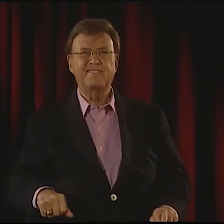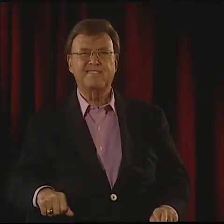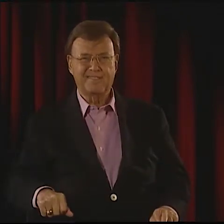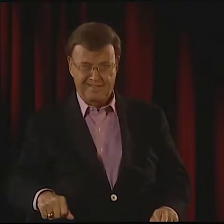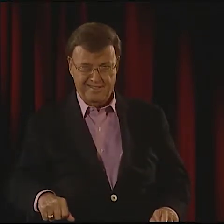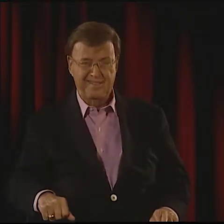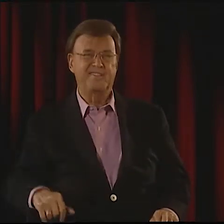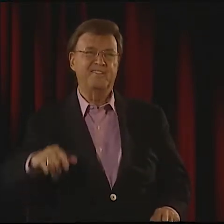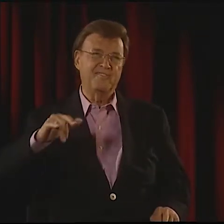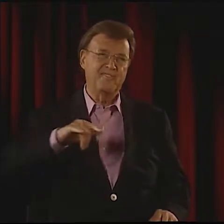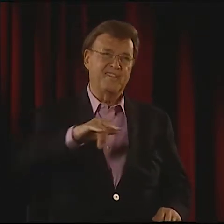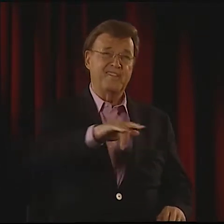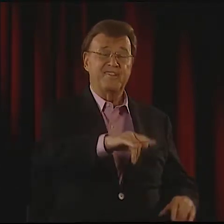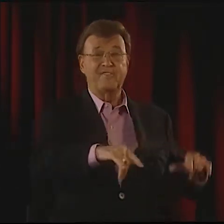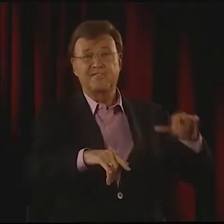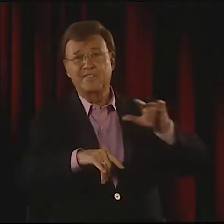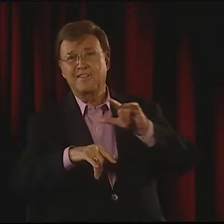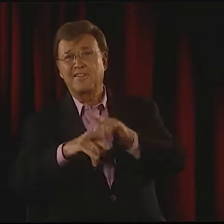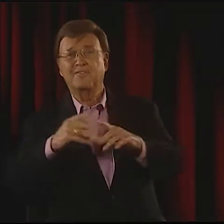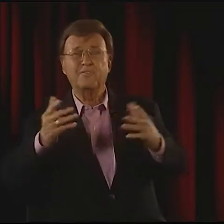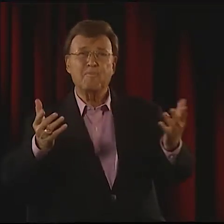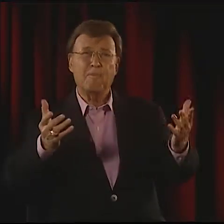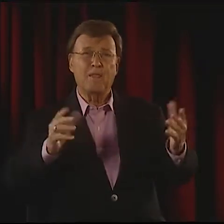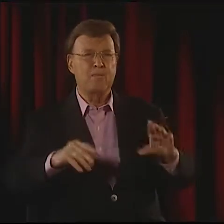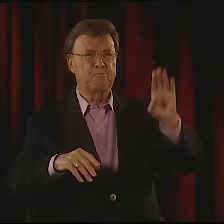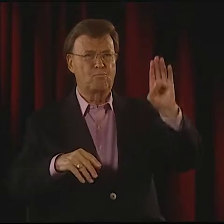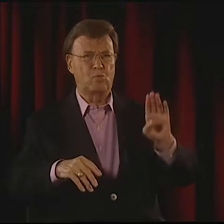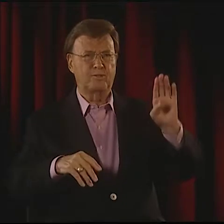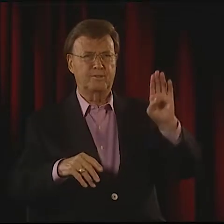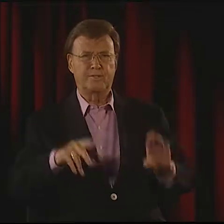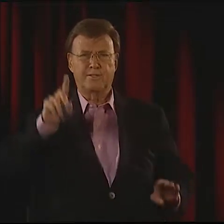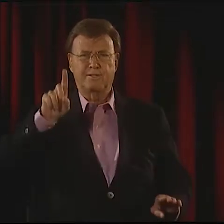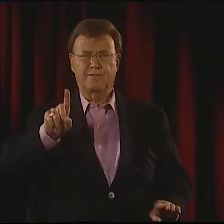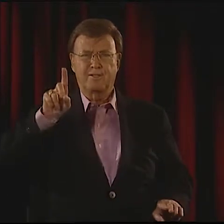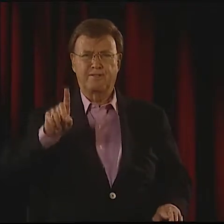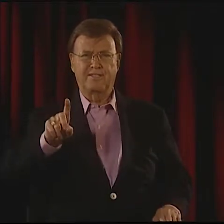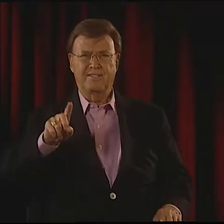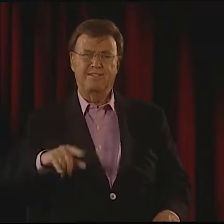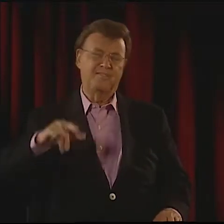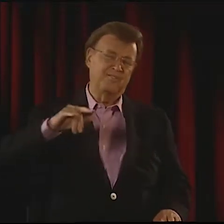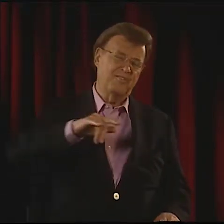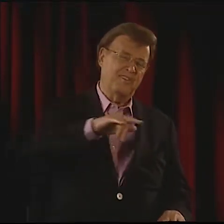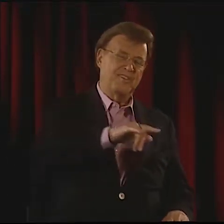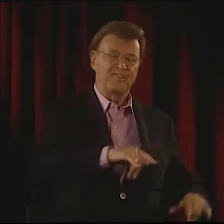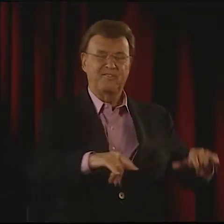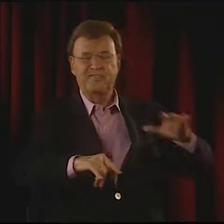PHILADELPHIA, CHICAGO, ROCHESTER, AUSTIN. FLY, FLY.